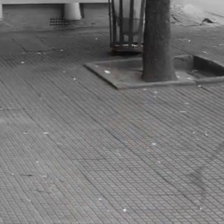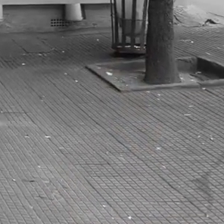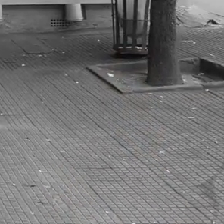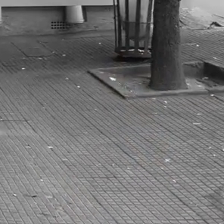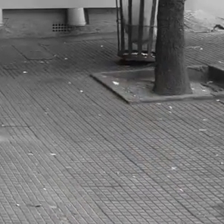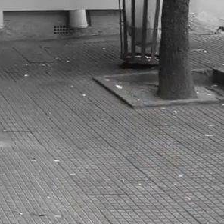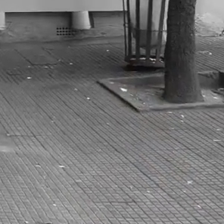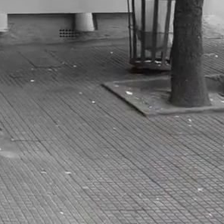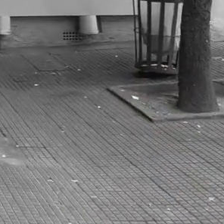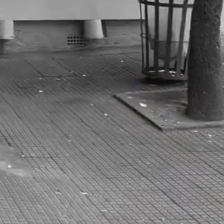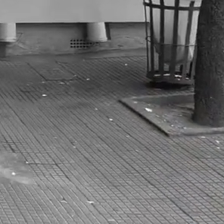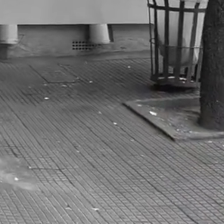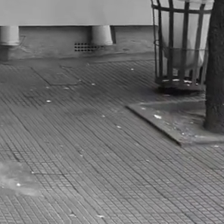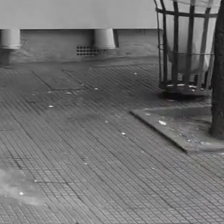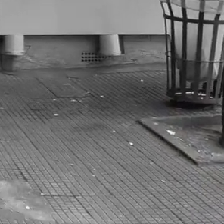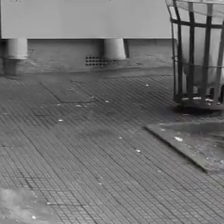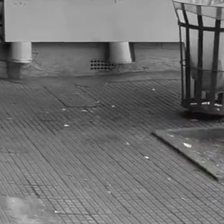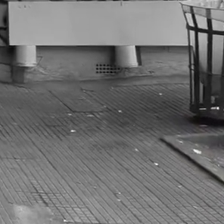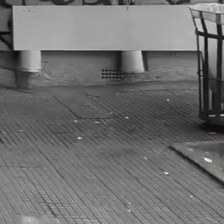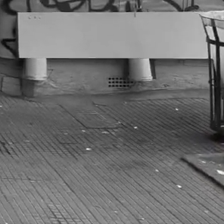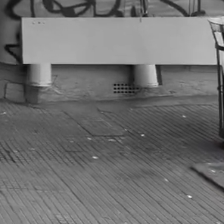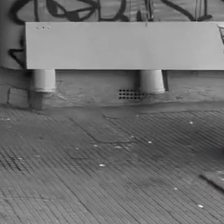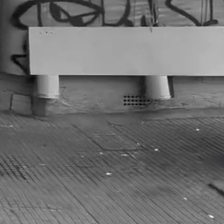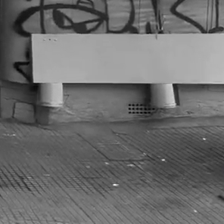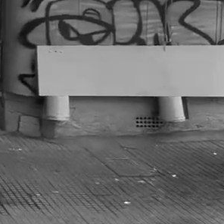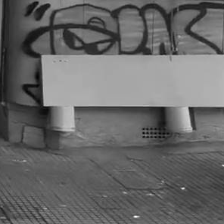Participants walk along the sidewalks of downtown São Paulo.